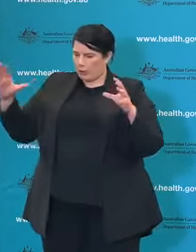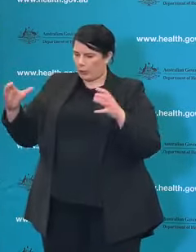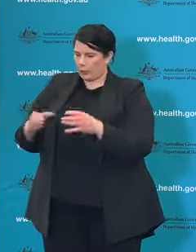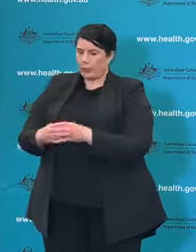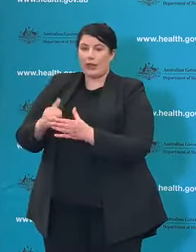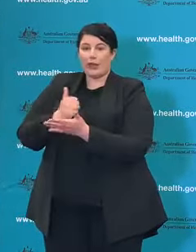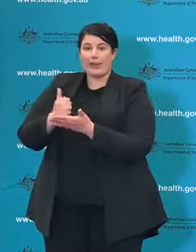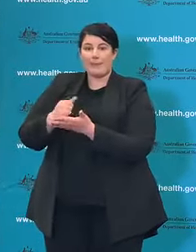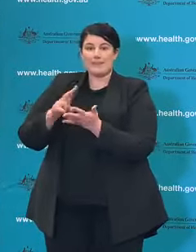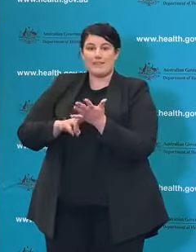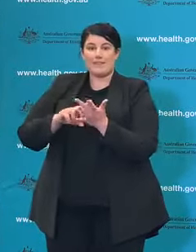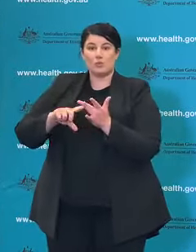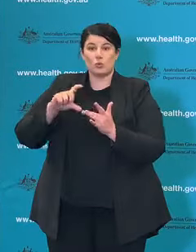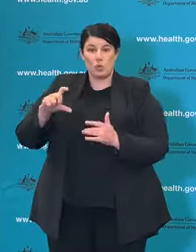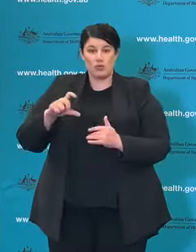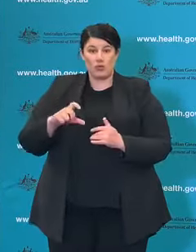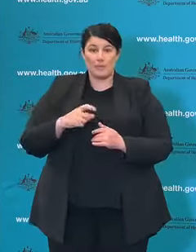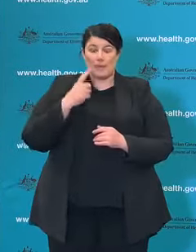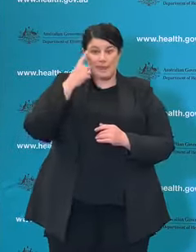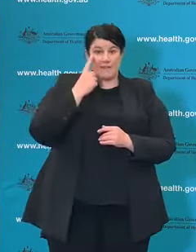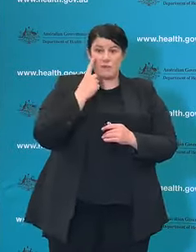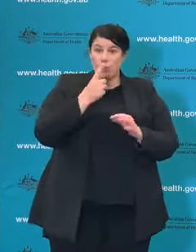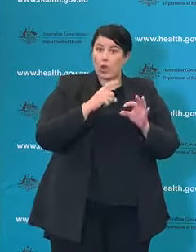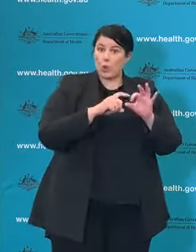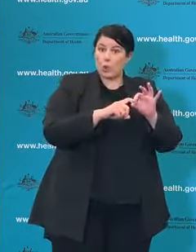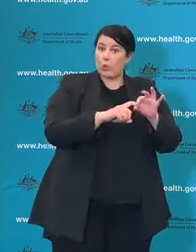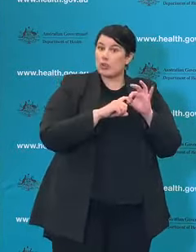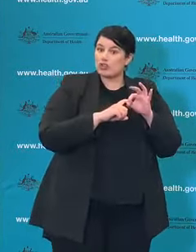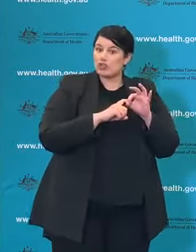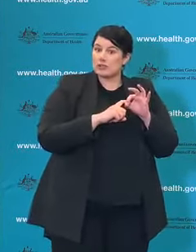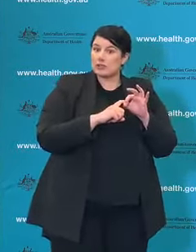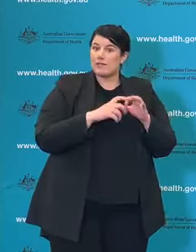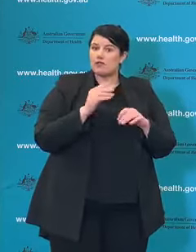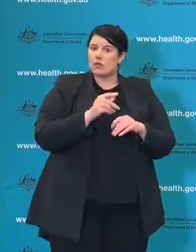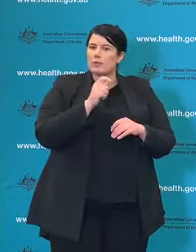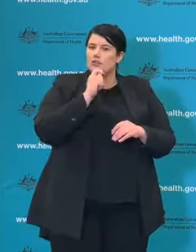And I think I've got one question on the phone